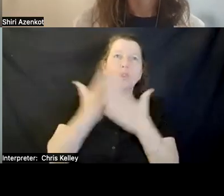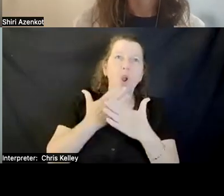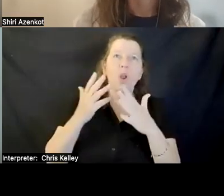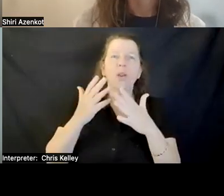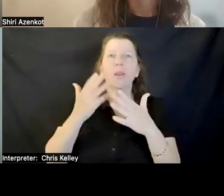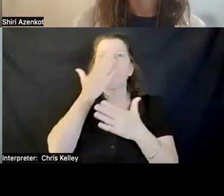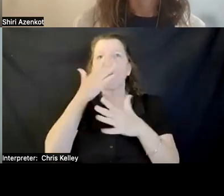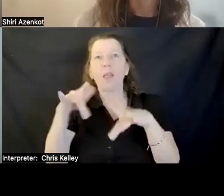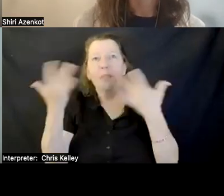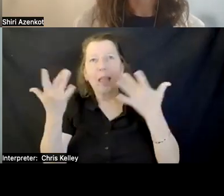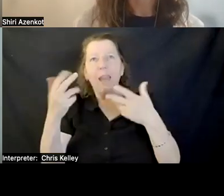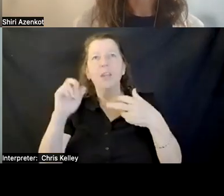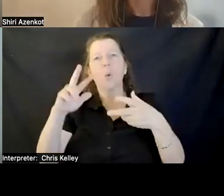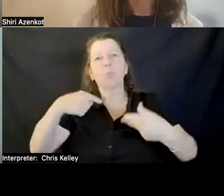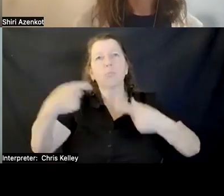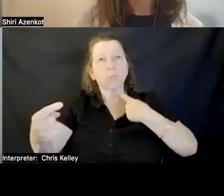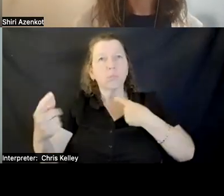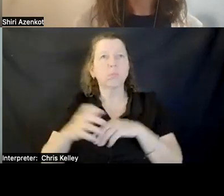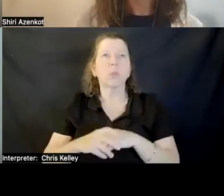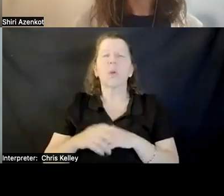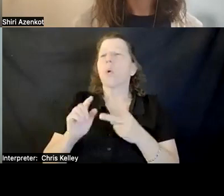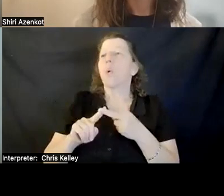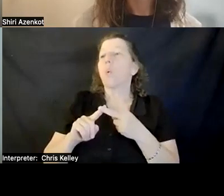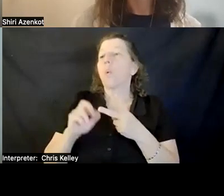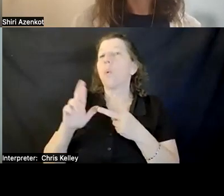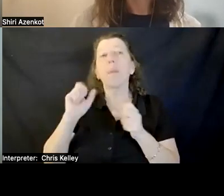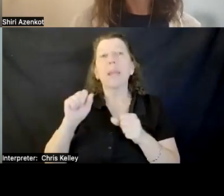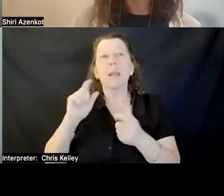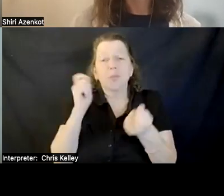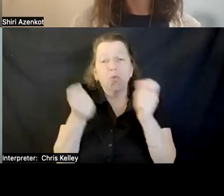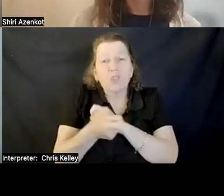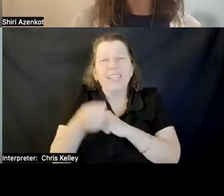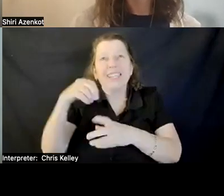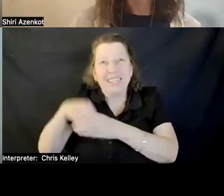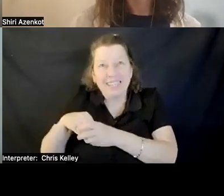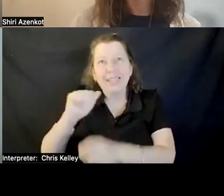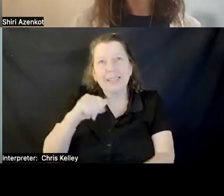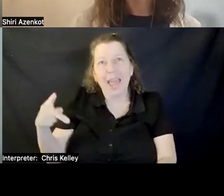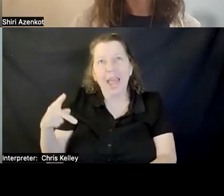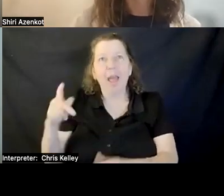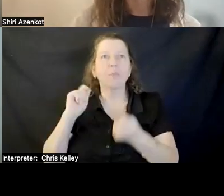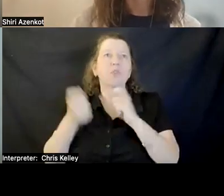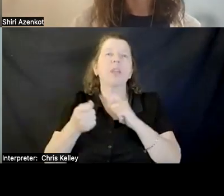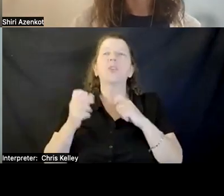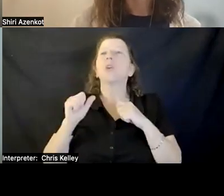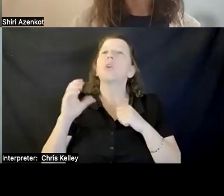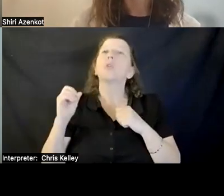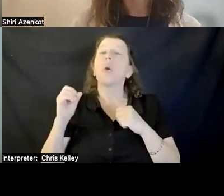HOW TO MAKE DYNAMIC FONT CHANGE INSIDE YOUR APPLICATION SO THAT REGARDLESS OF HOW THE USER